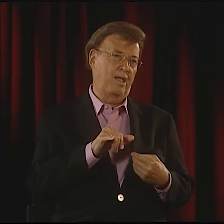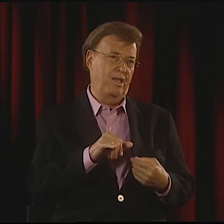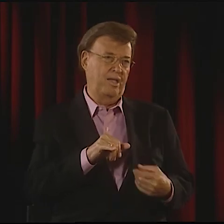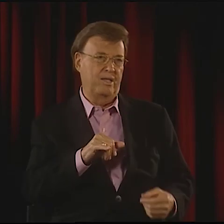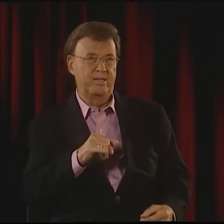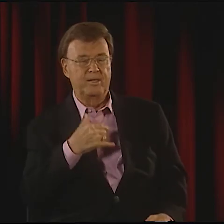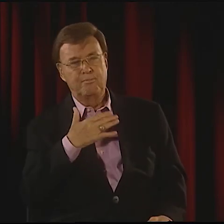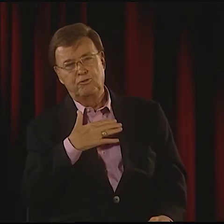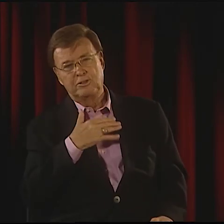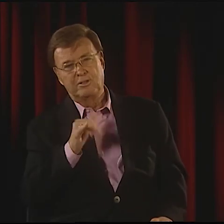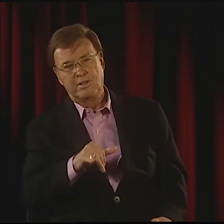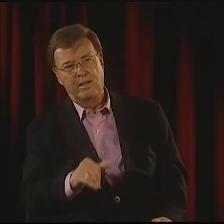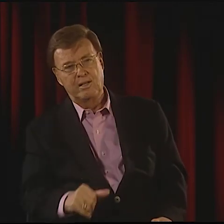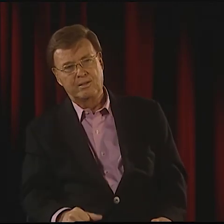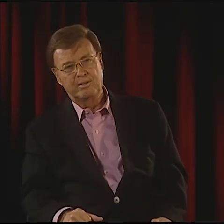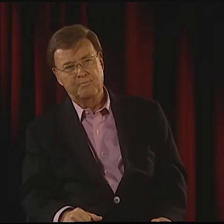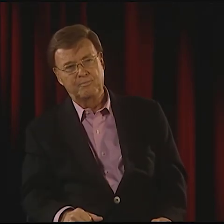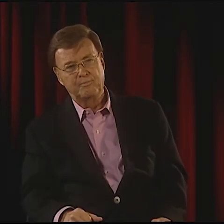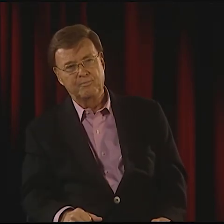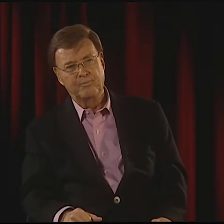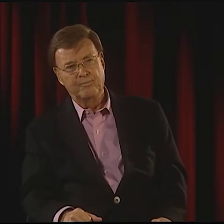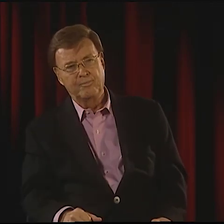BREATHING IS RELATED TO MUSIC. BREATHING IS MOST IMPORTANT. I WAS TAUGHT THAT ABOUT BREATHING.